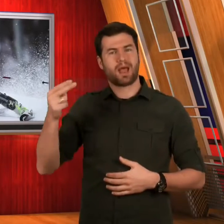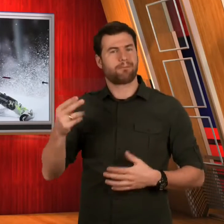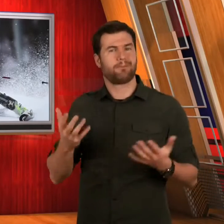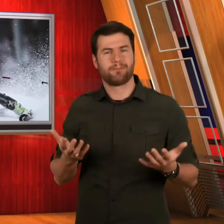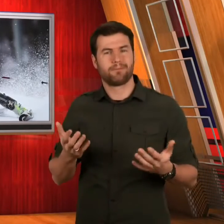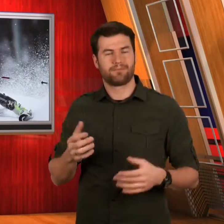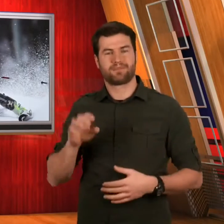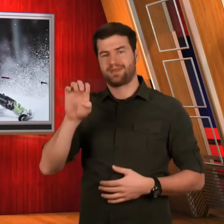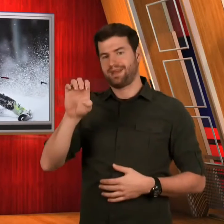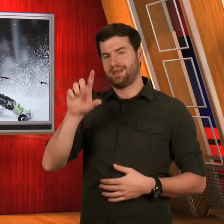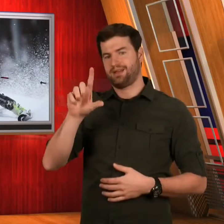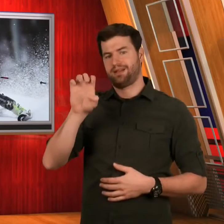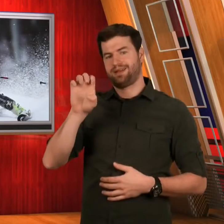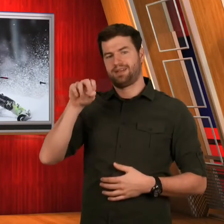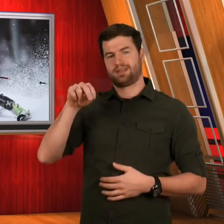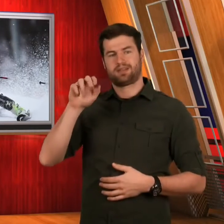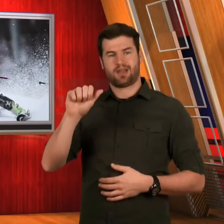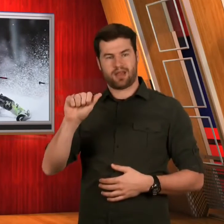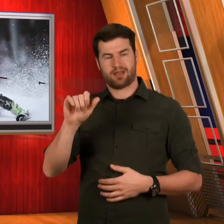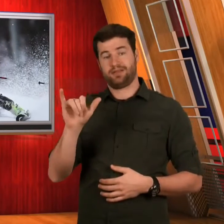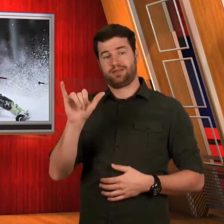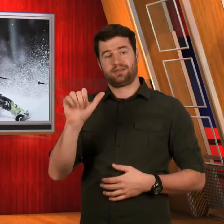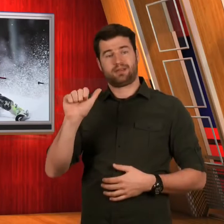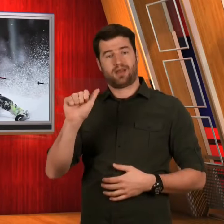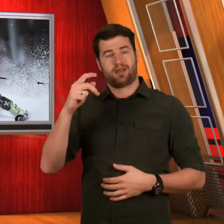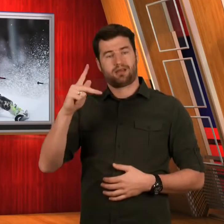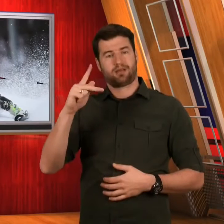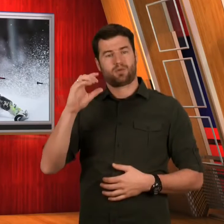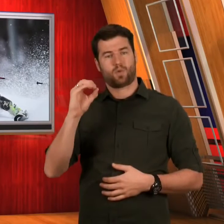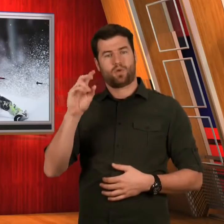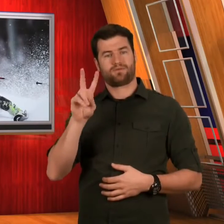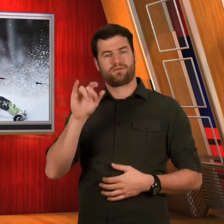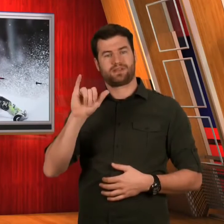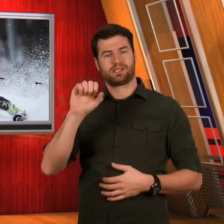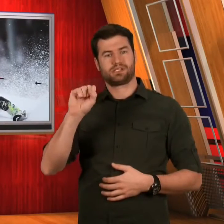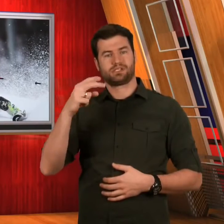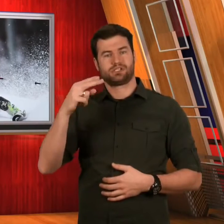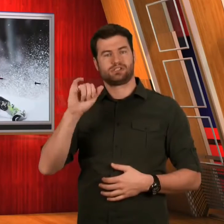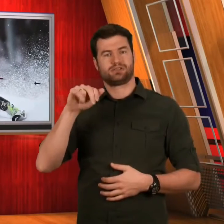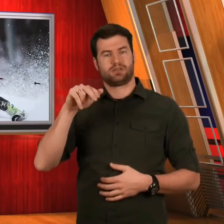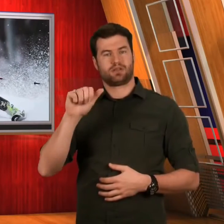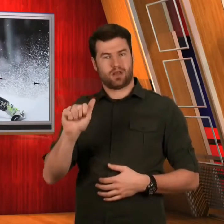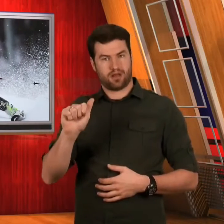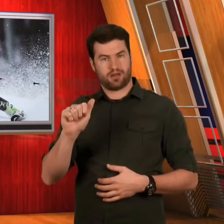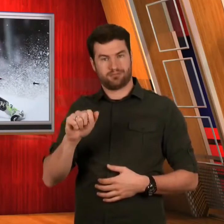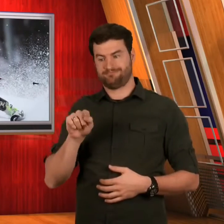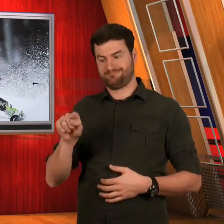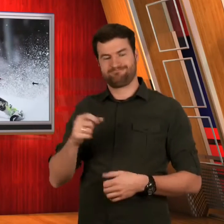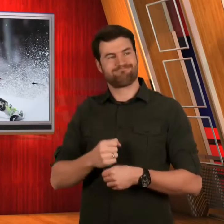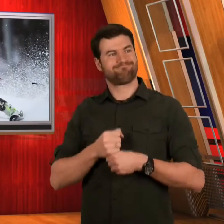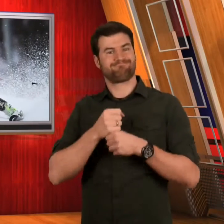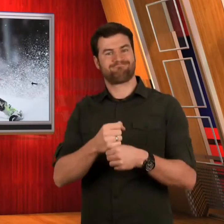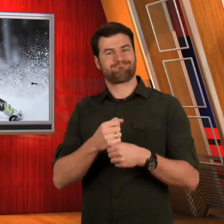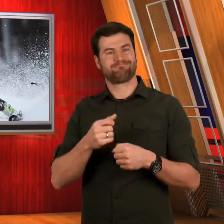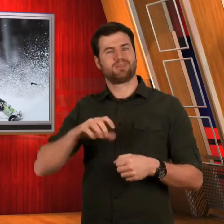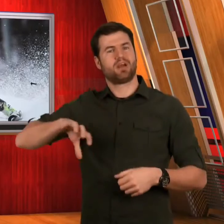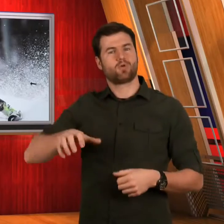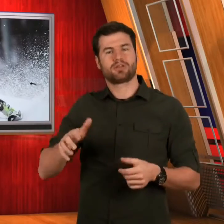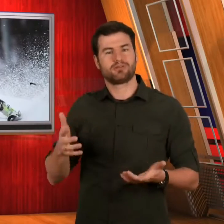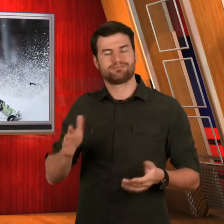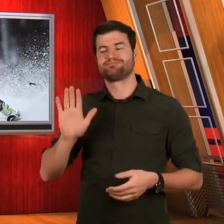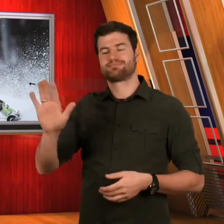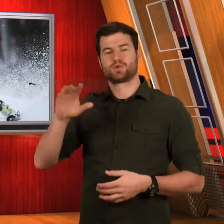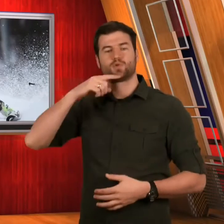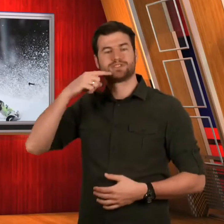Her name is Elena Yakovishina and